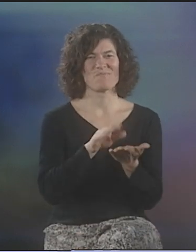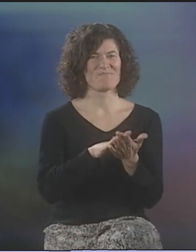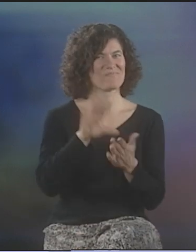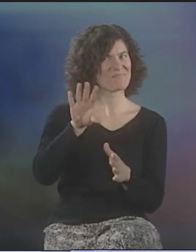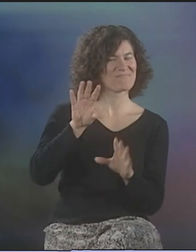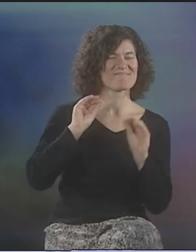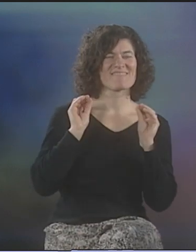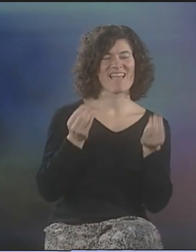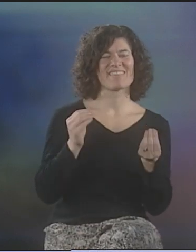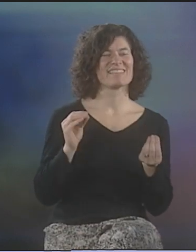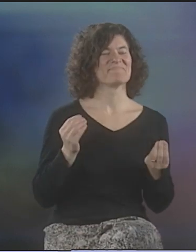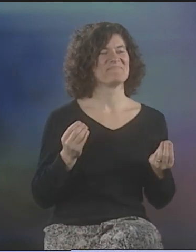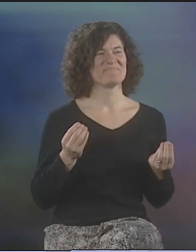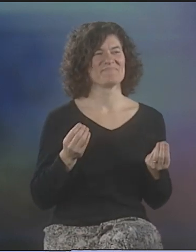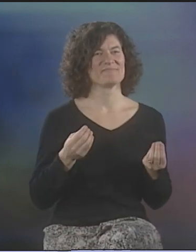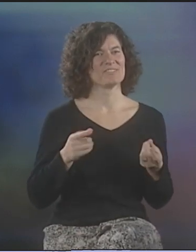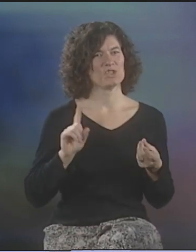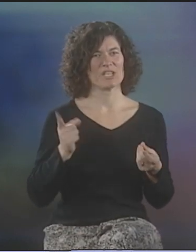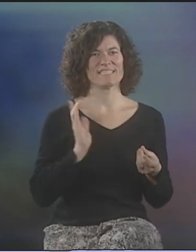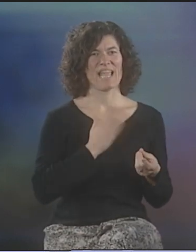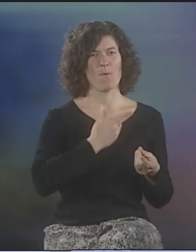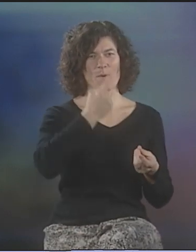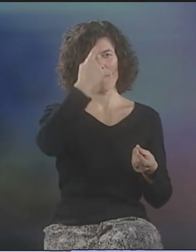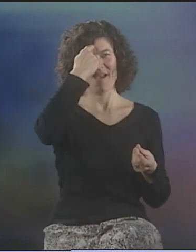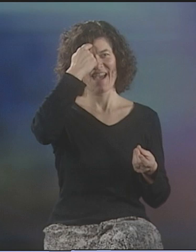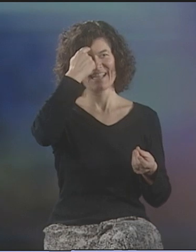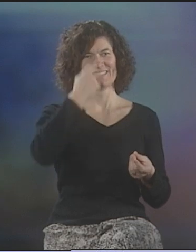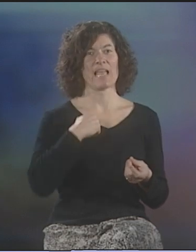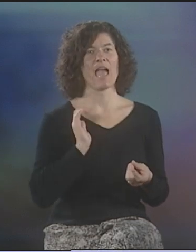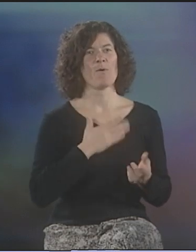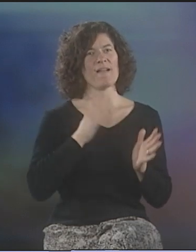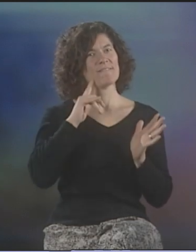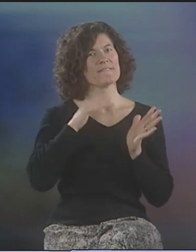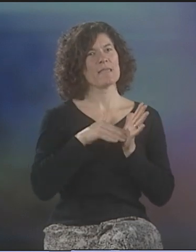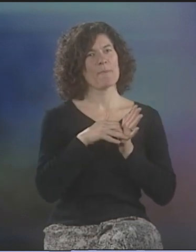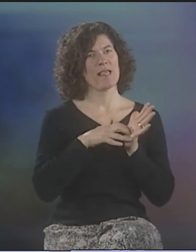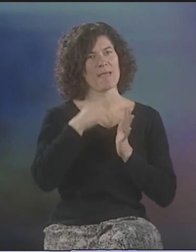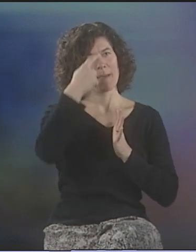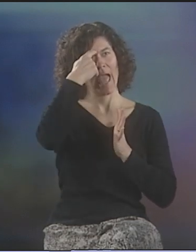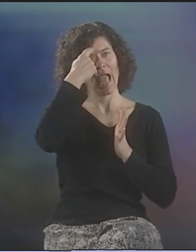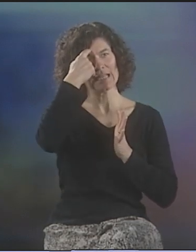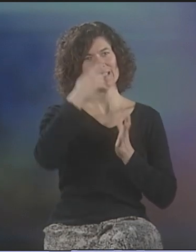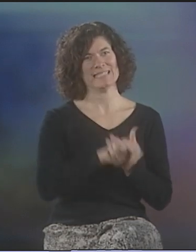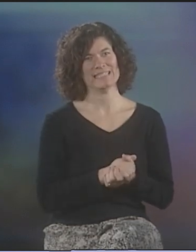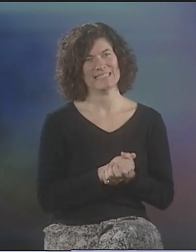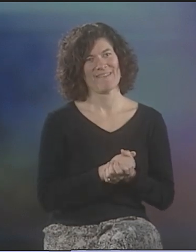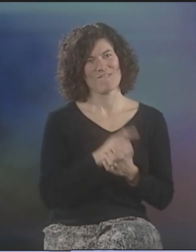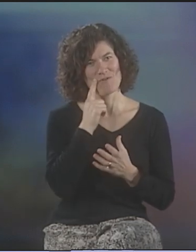NOTHING. NOTHING IS DOCUMENTED FROM THAT TIME. JUST OUR MINDS, JUST OUR FEEBLE MINDS.